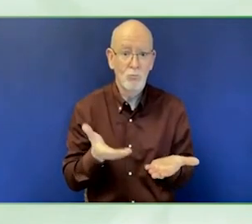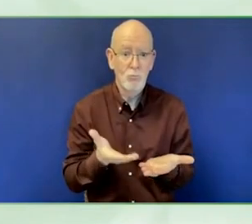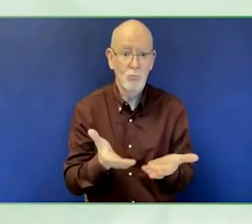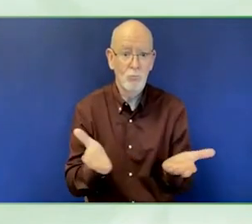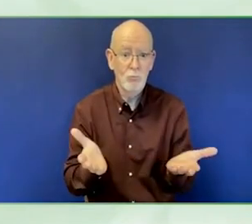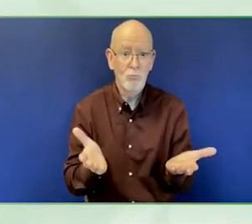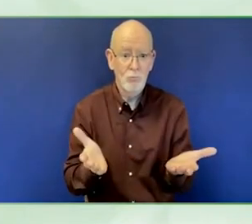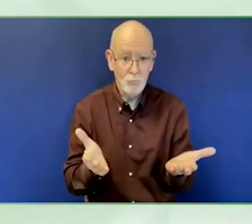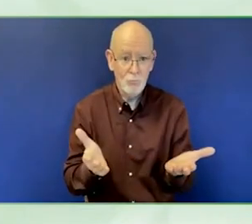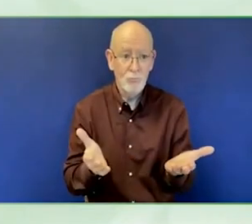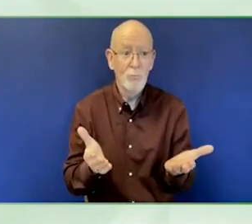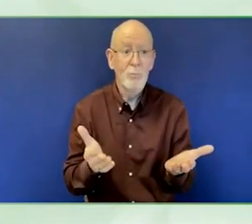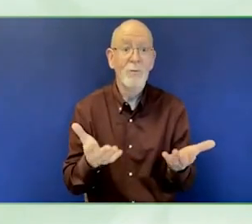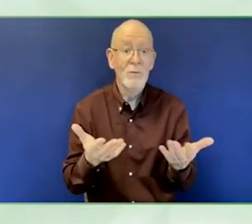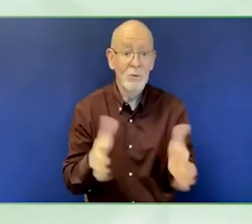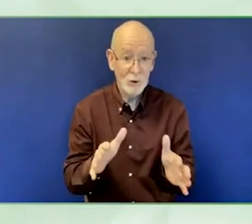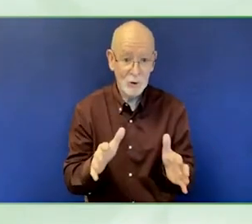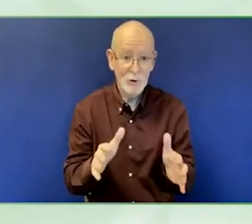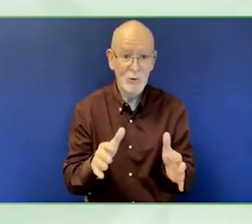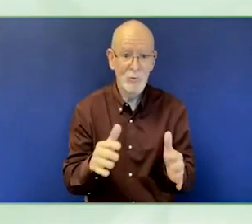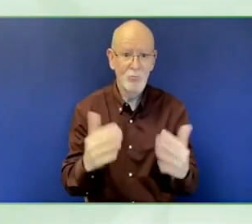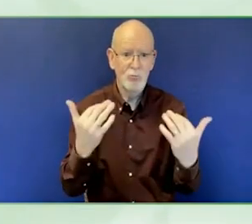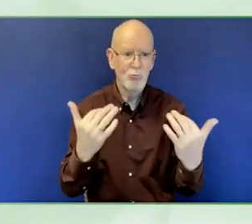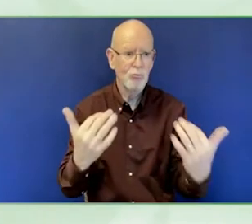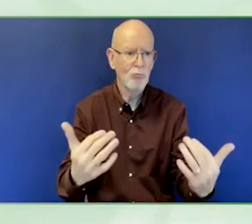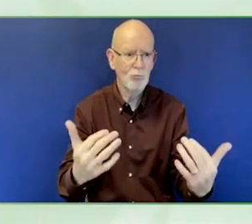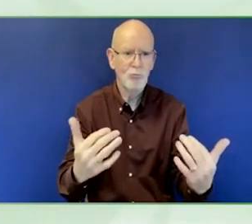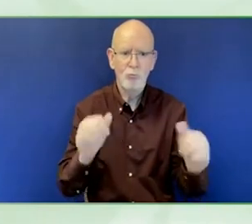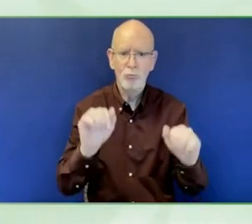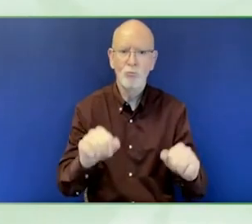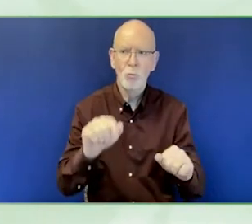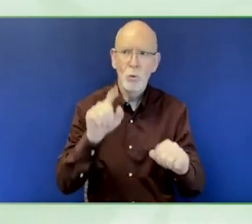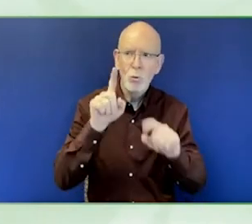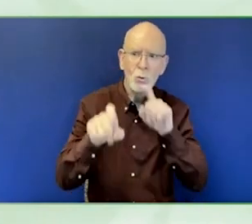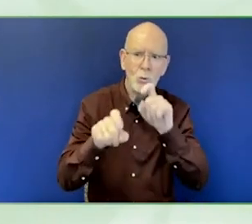I have asked each one of the panellists beforehand, on a